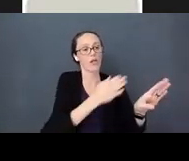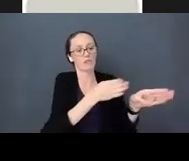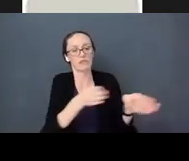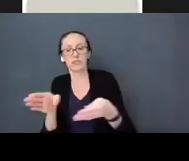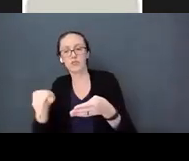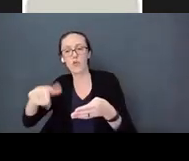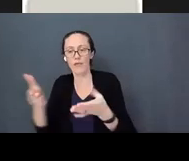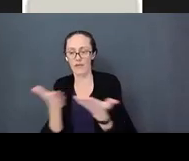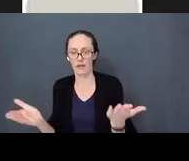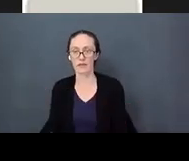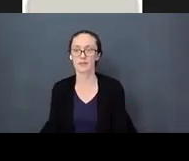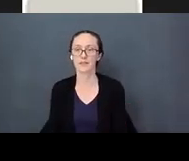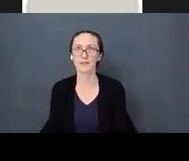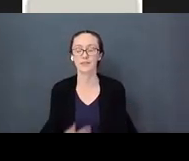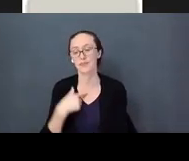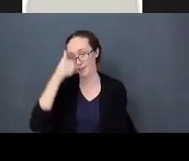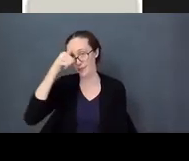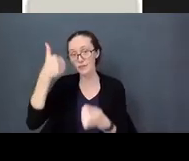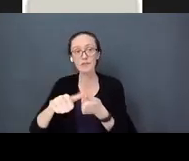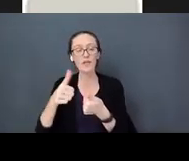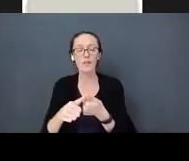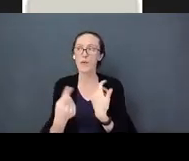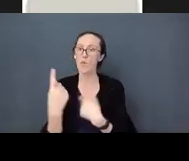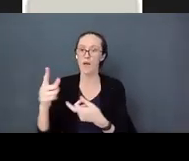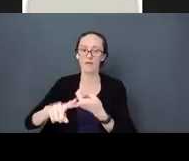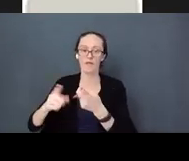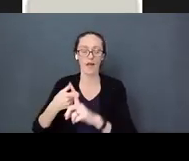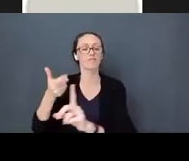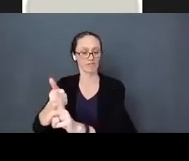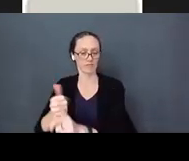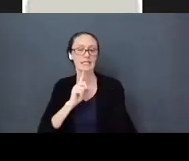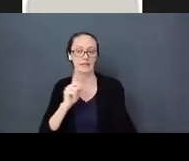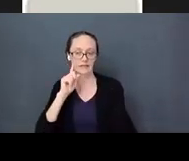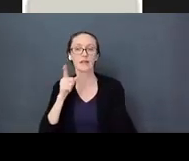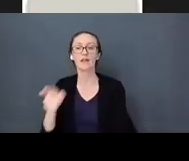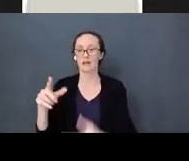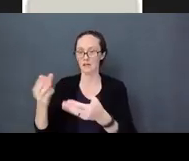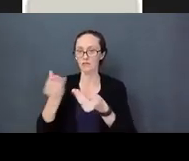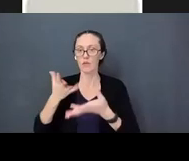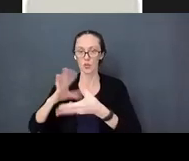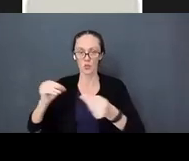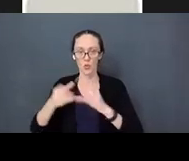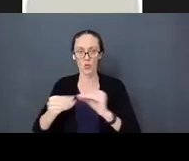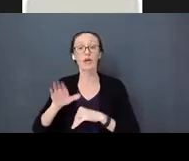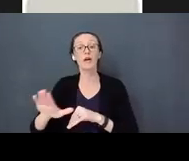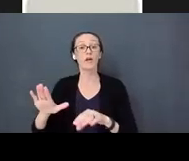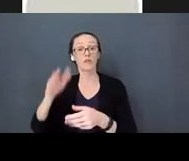I remember hearing a story from a friend of mine who is deaf. She is one of 11 children, and she